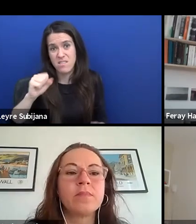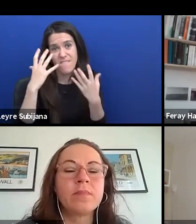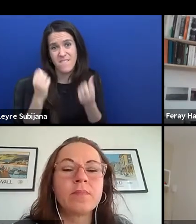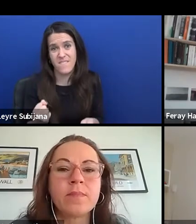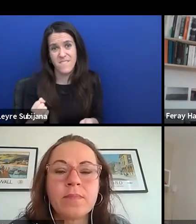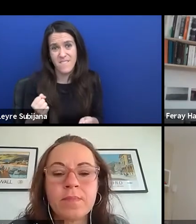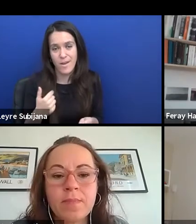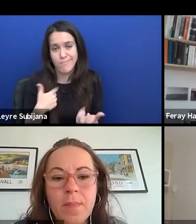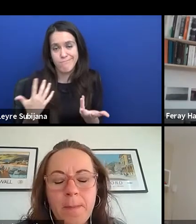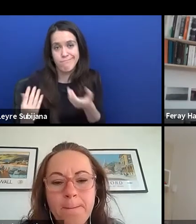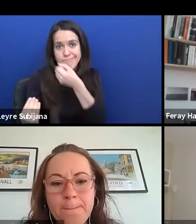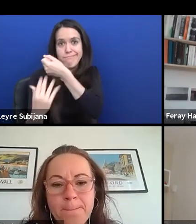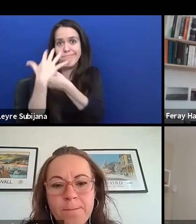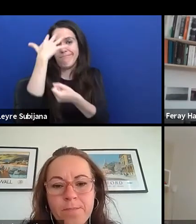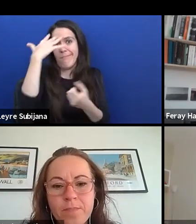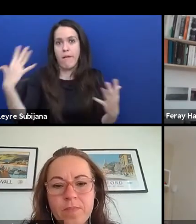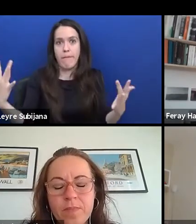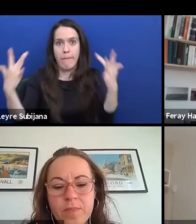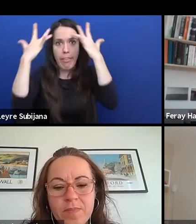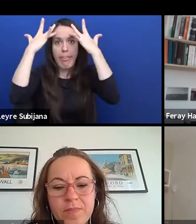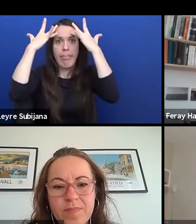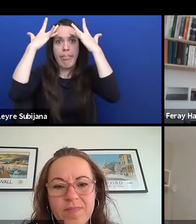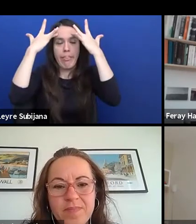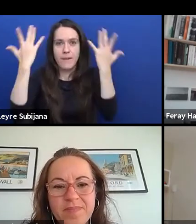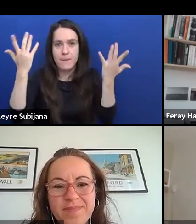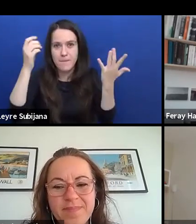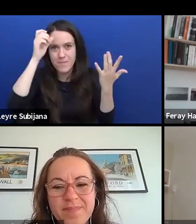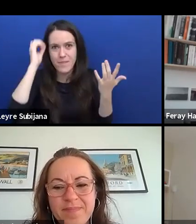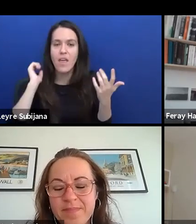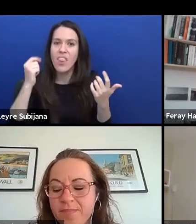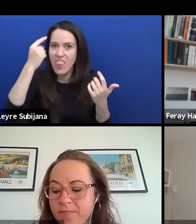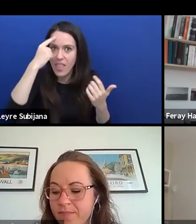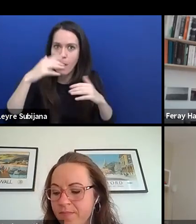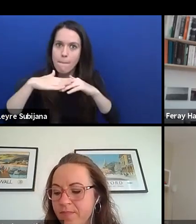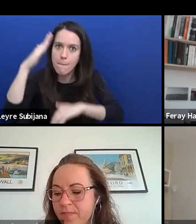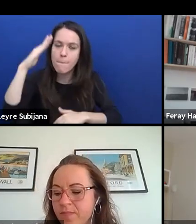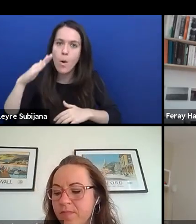by cultural images that we get all the time,